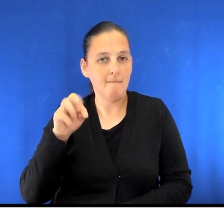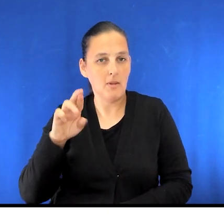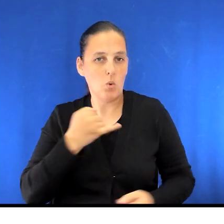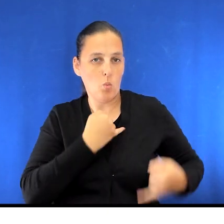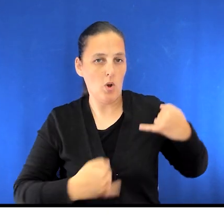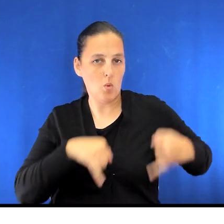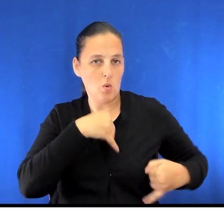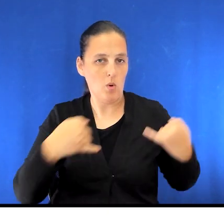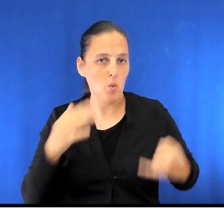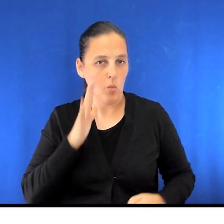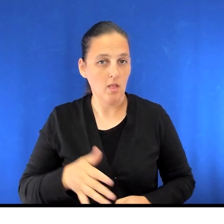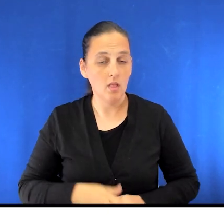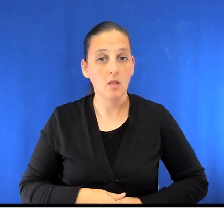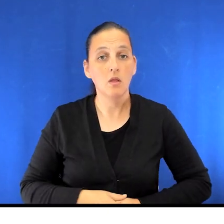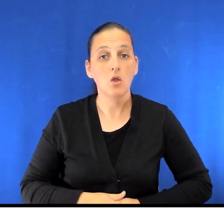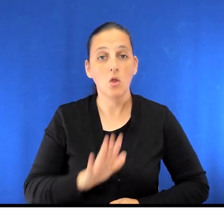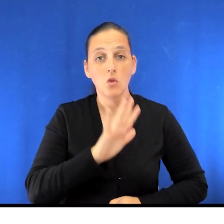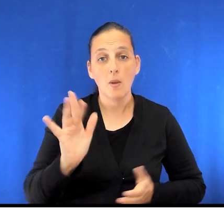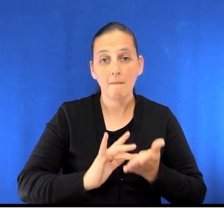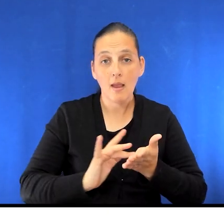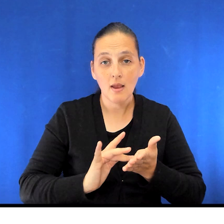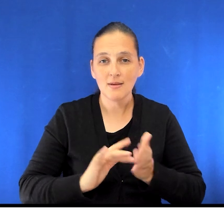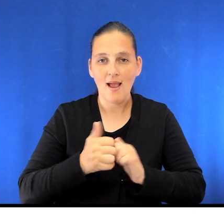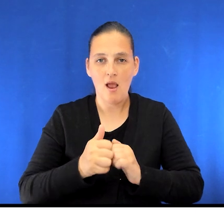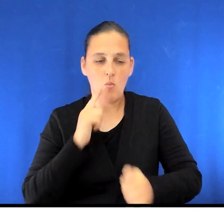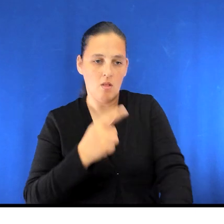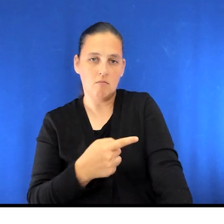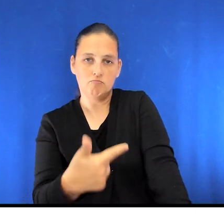Most of your medications, including pain medications, will be given through an IV